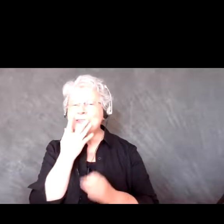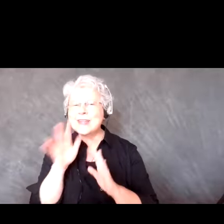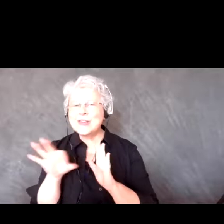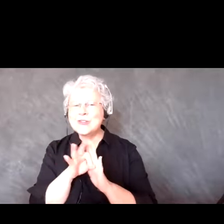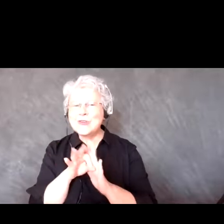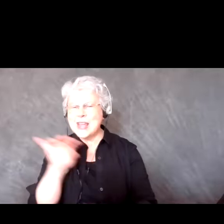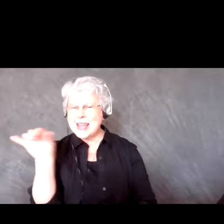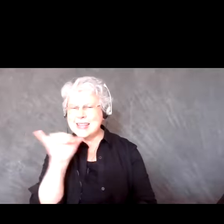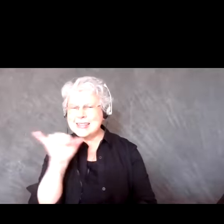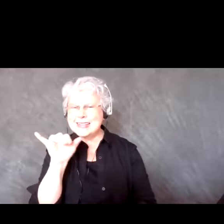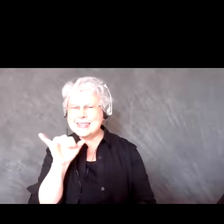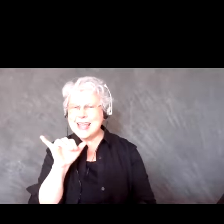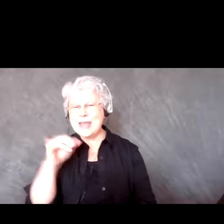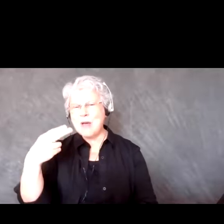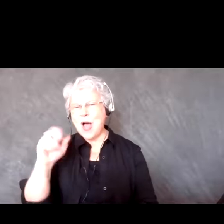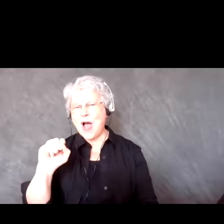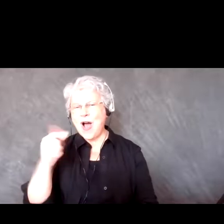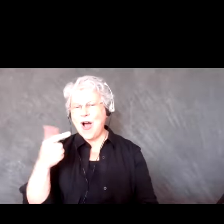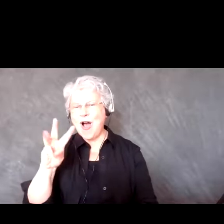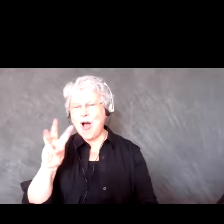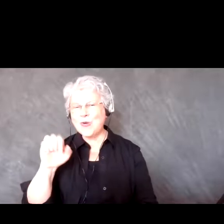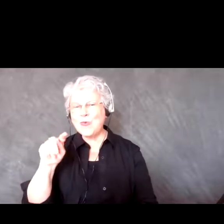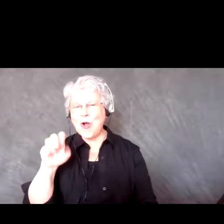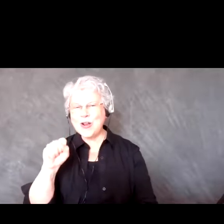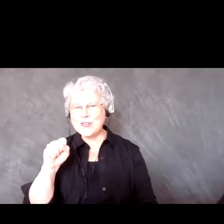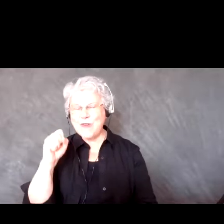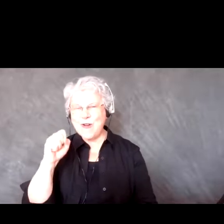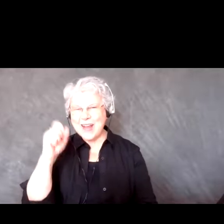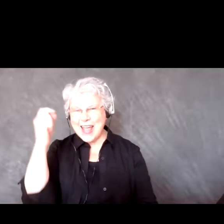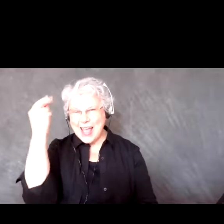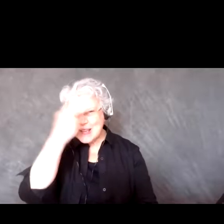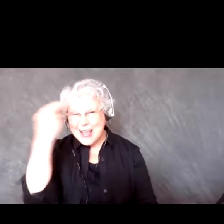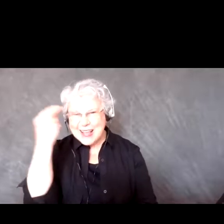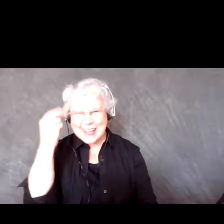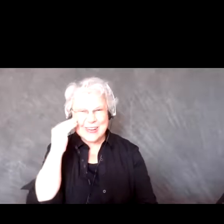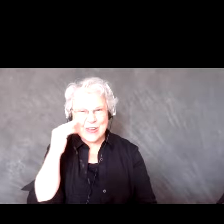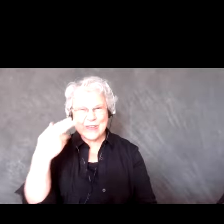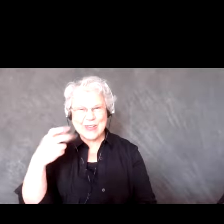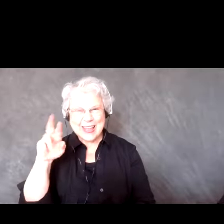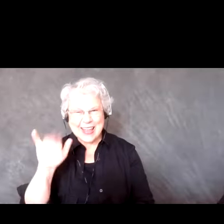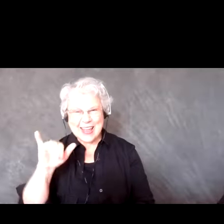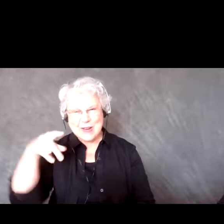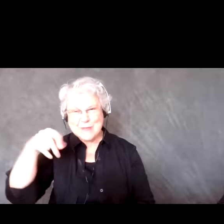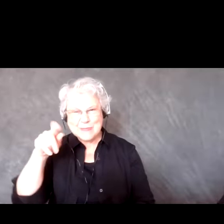correlating with the Hogwarts houses? No they’re not. I don't know where the colours